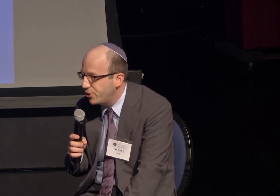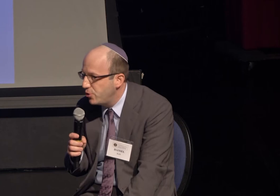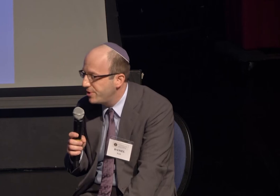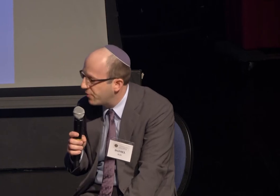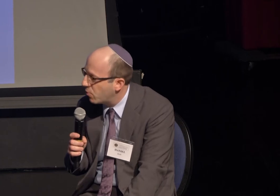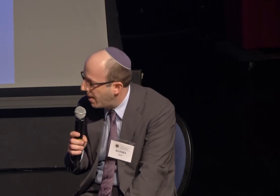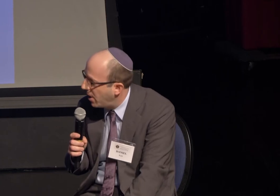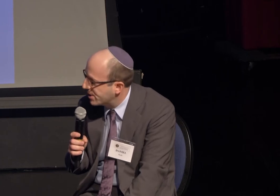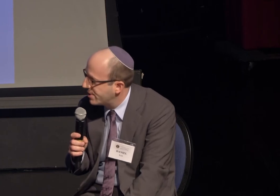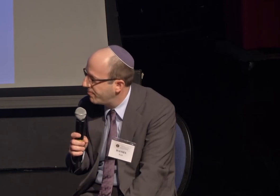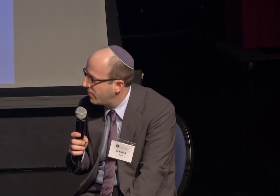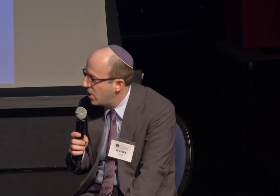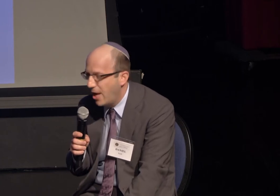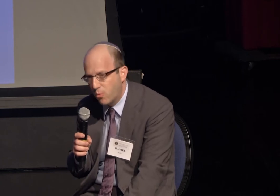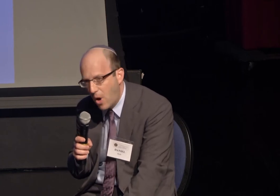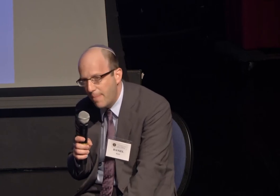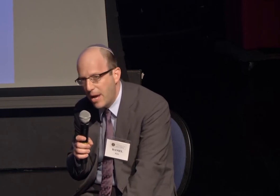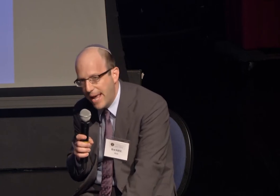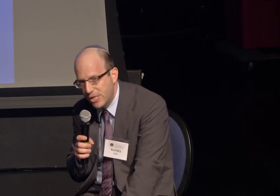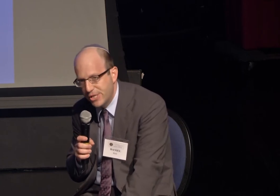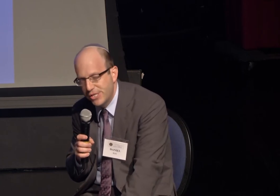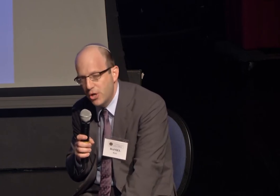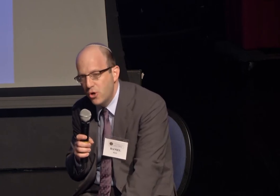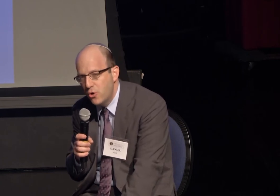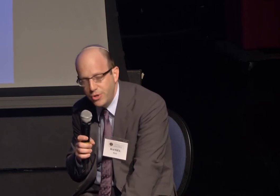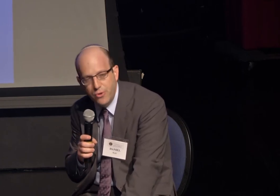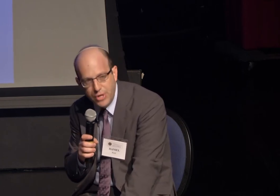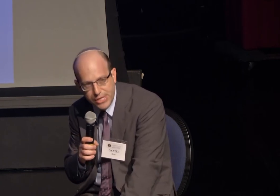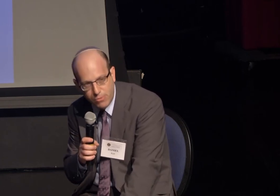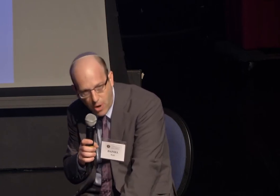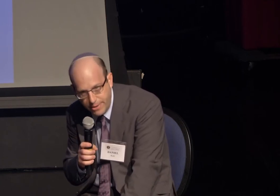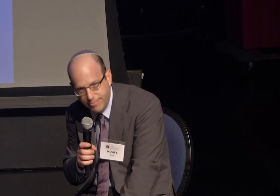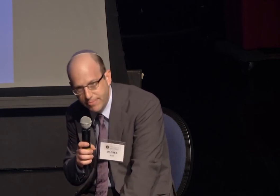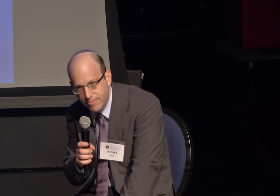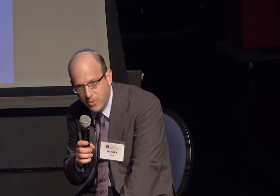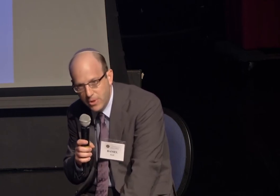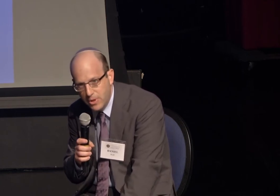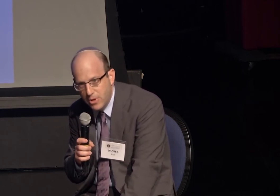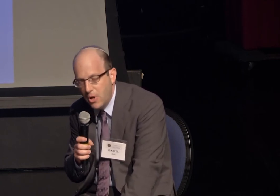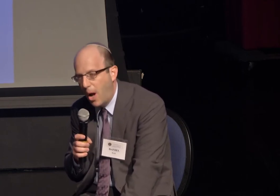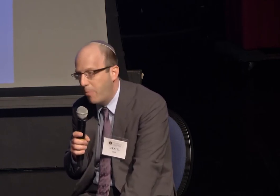and we had a disagreement between two different rabbis, and the rabbi asked who do you think is right,